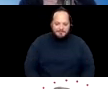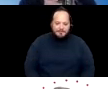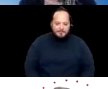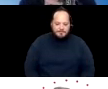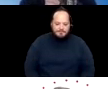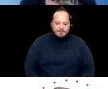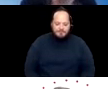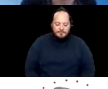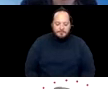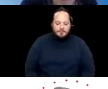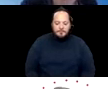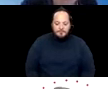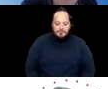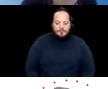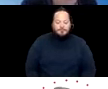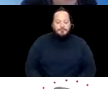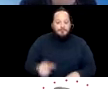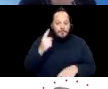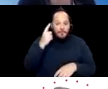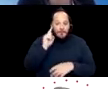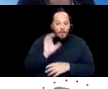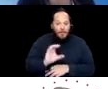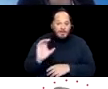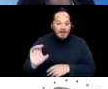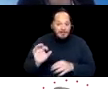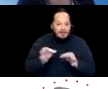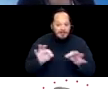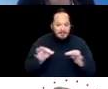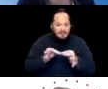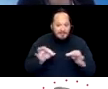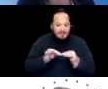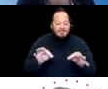For those closed captioning, make sure to click on the CC button